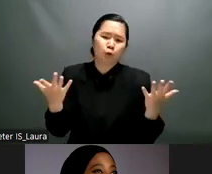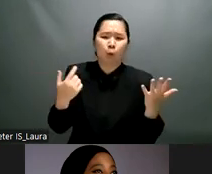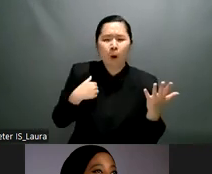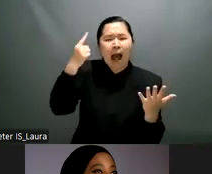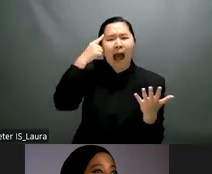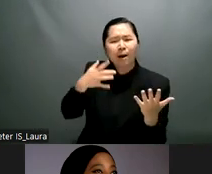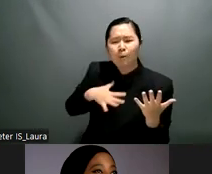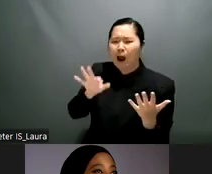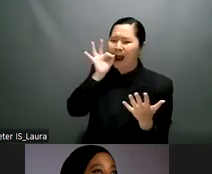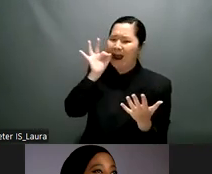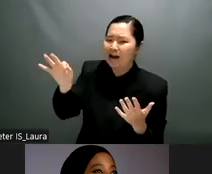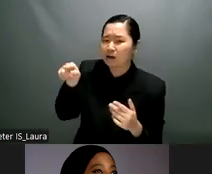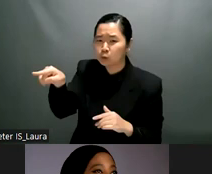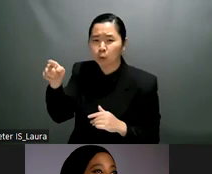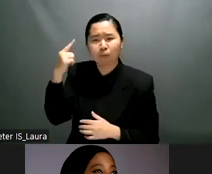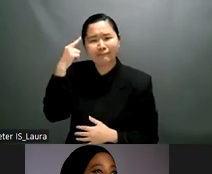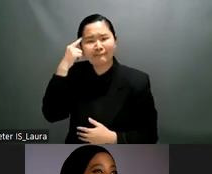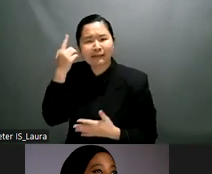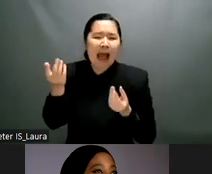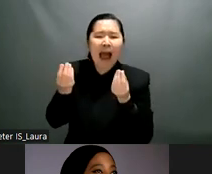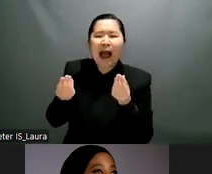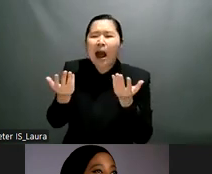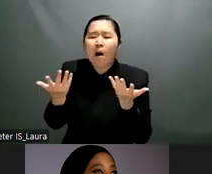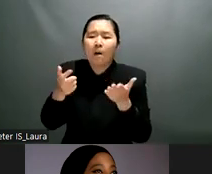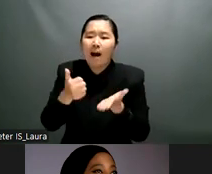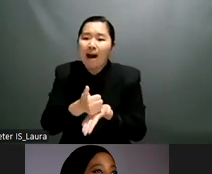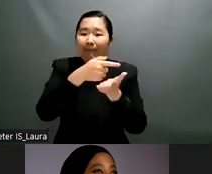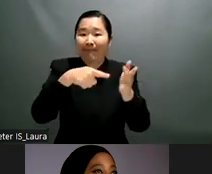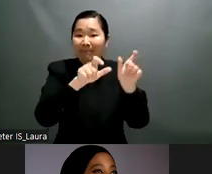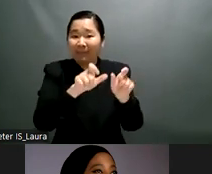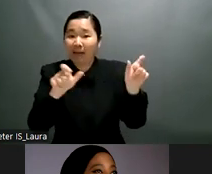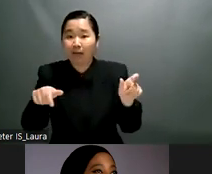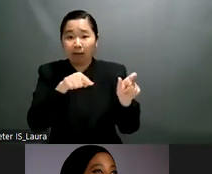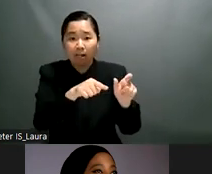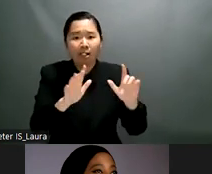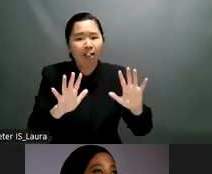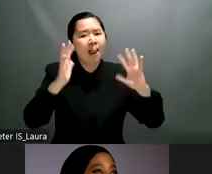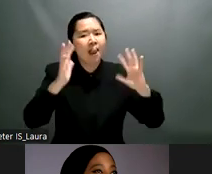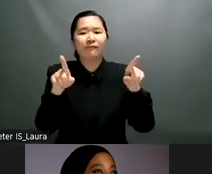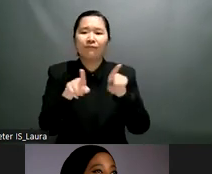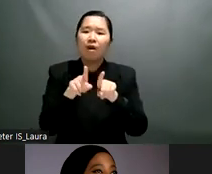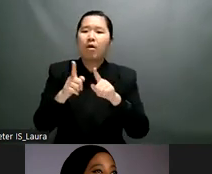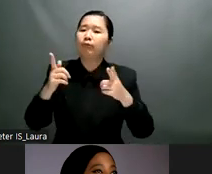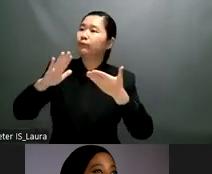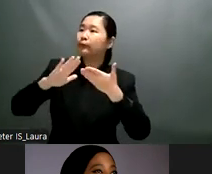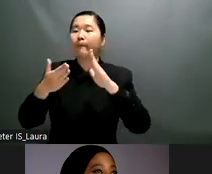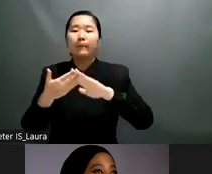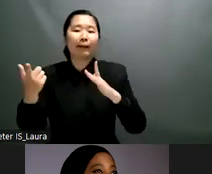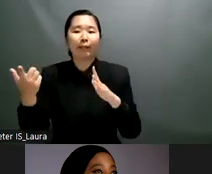policy for provision of state funded peer support services were established in estonia for example